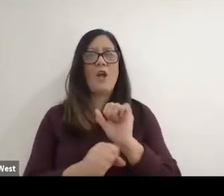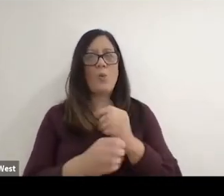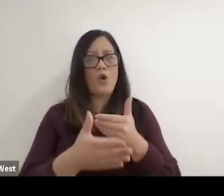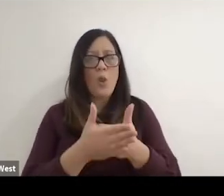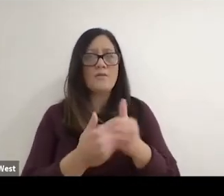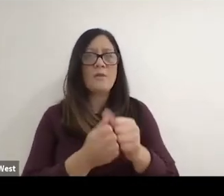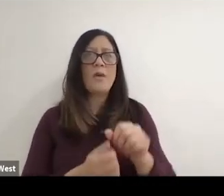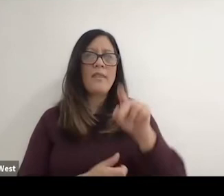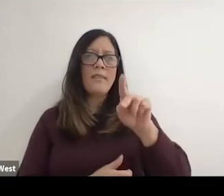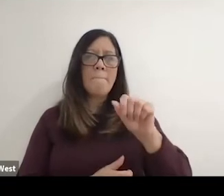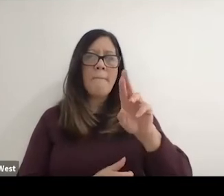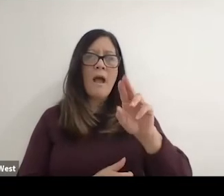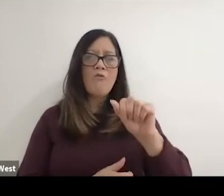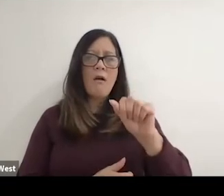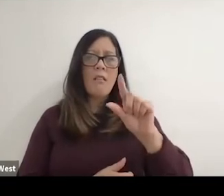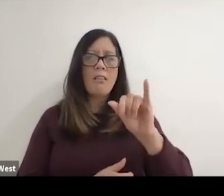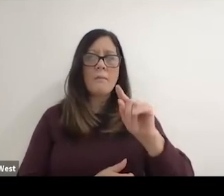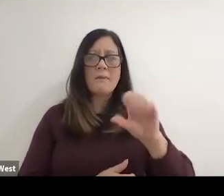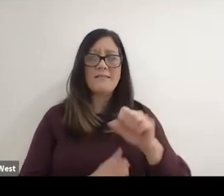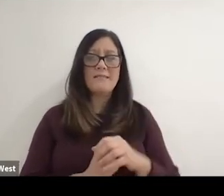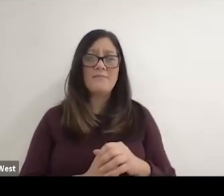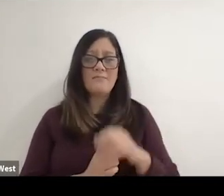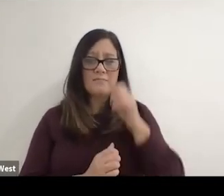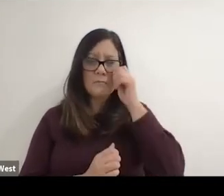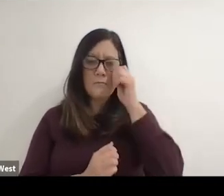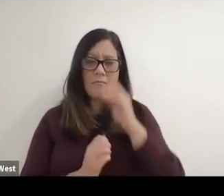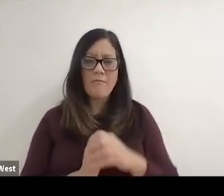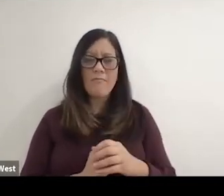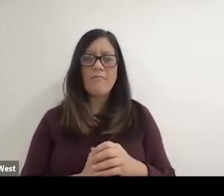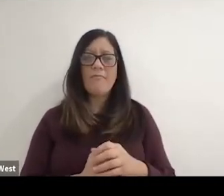more closely with the Paralympics. 'cause that was one thing that was going to grow very,